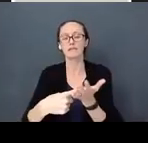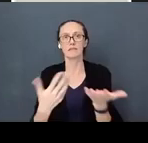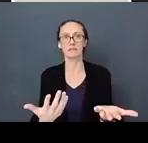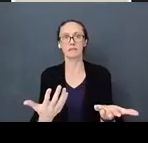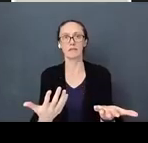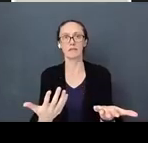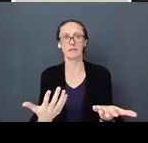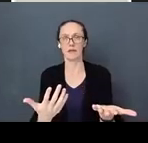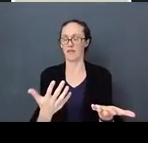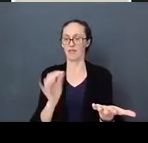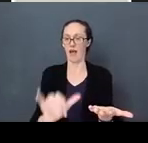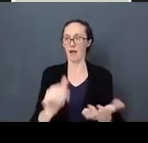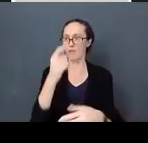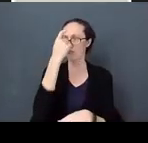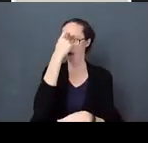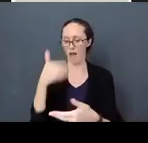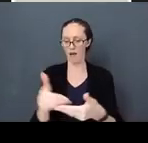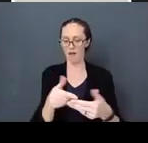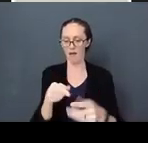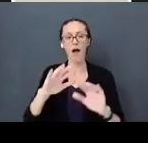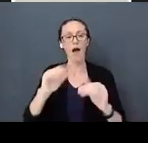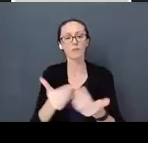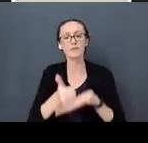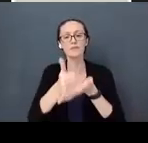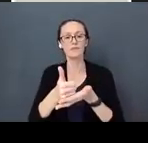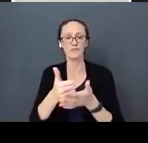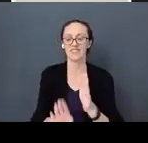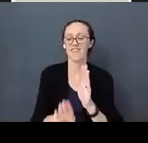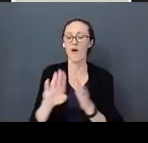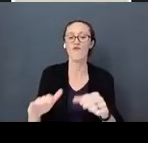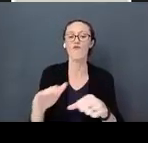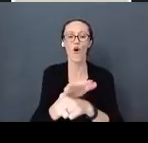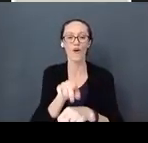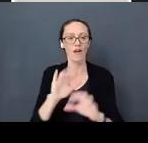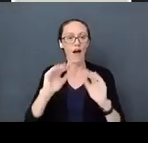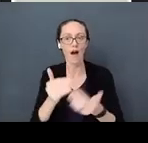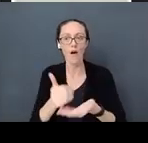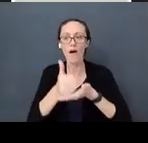we help develop that brain fully and how we help those neurons connect to functioning networks.